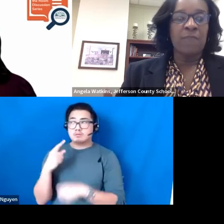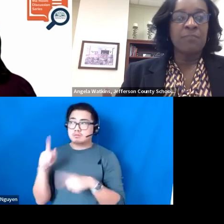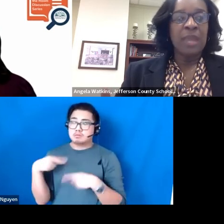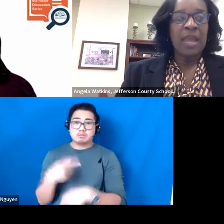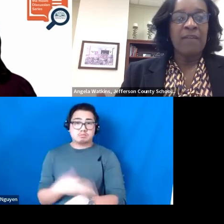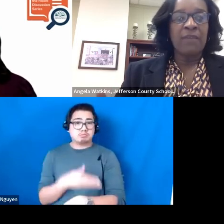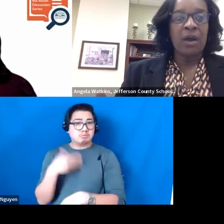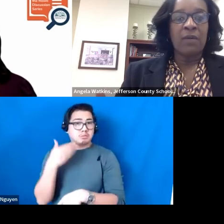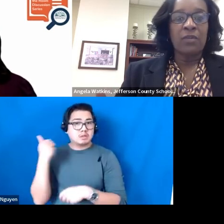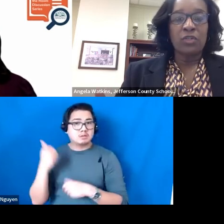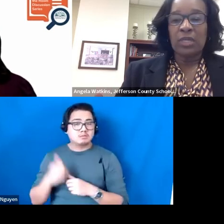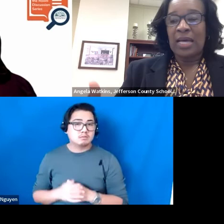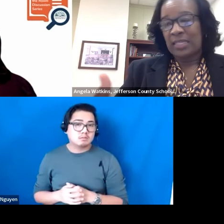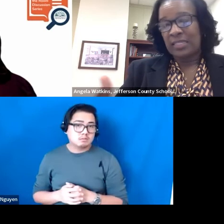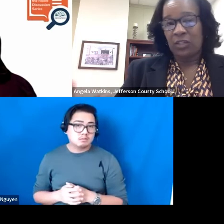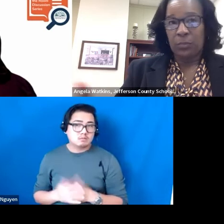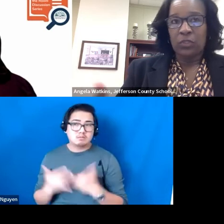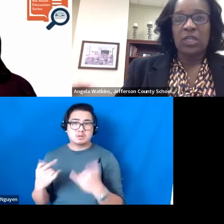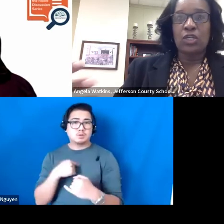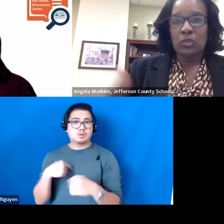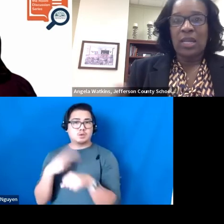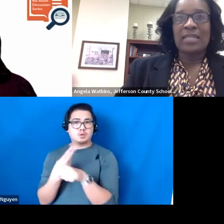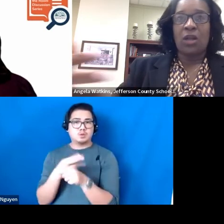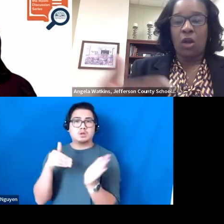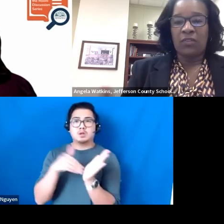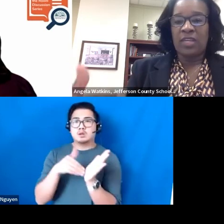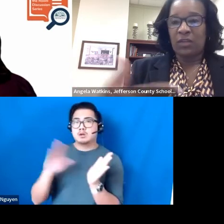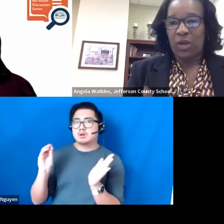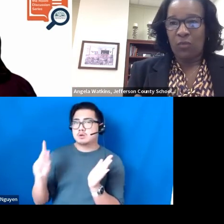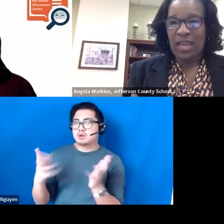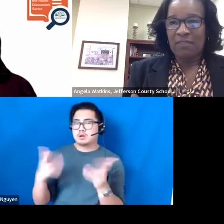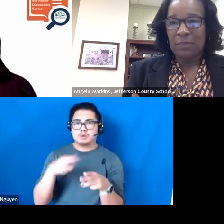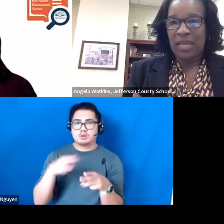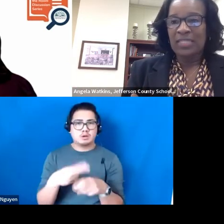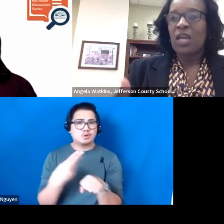we have utilized, as Dr. Booker said, utilizing all of the things that we already have in place.